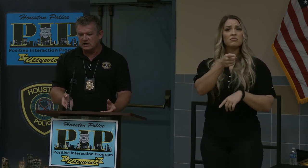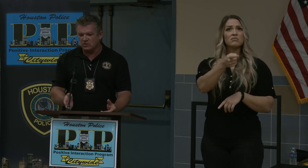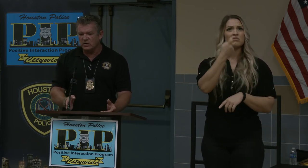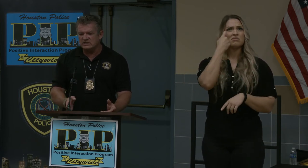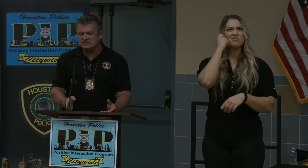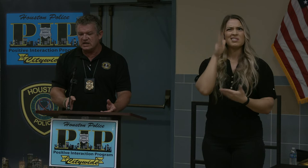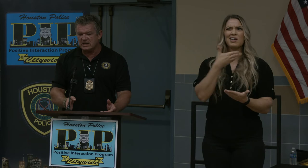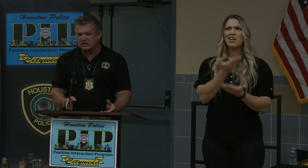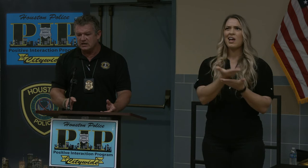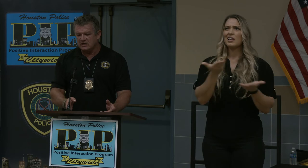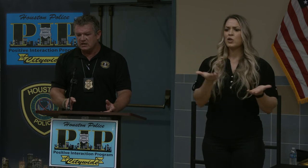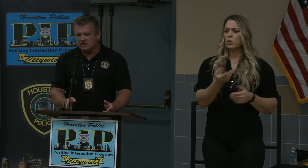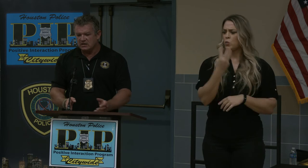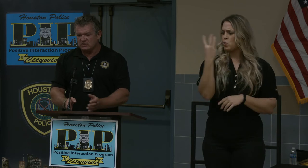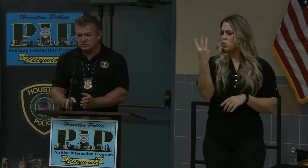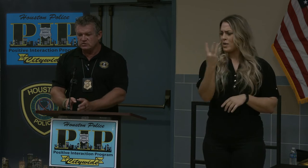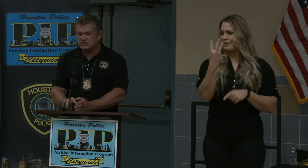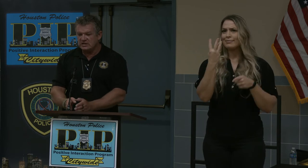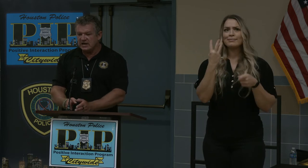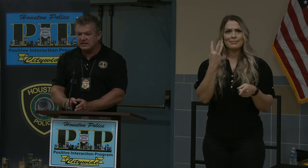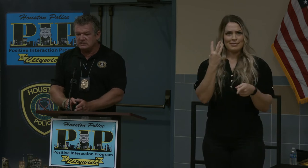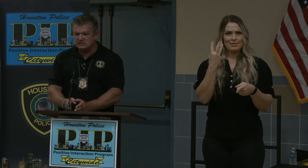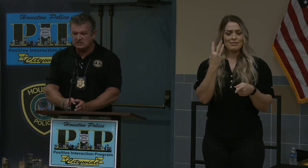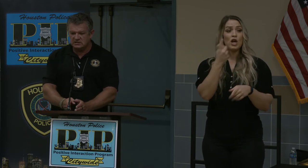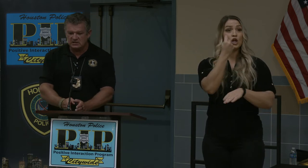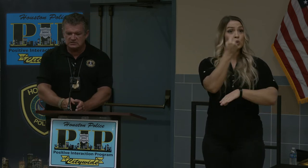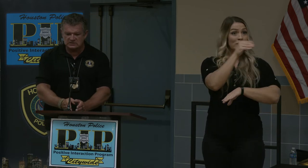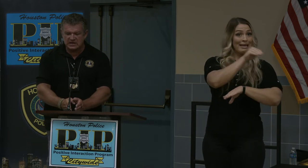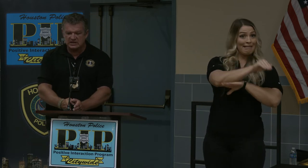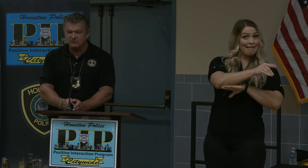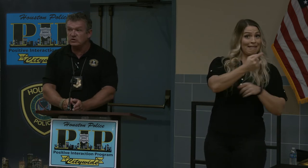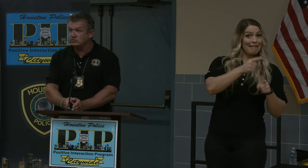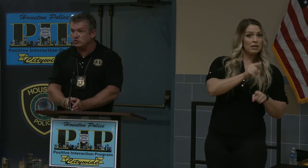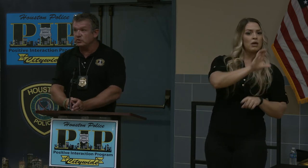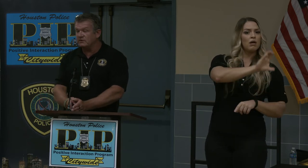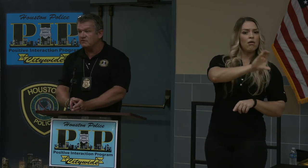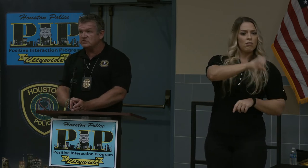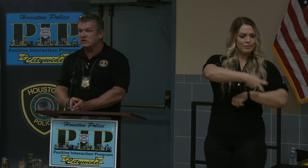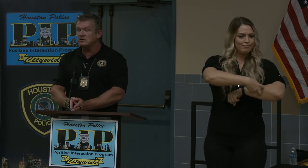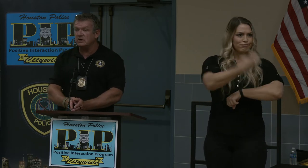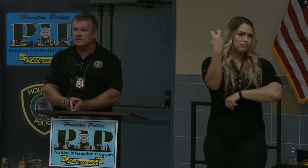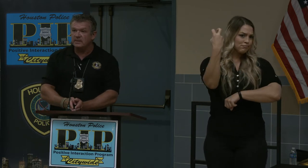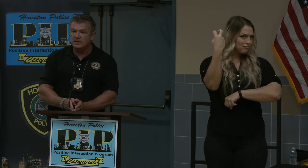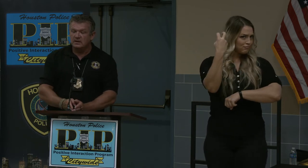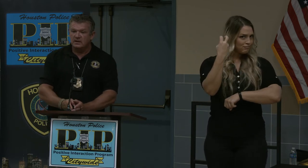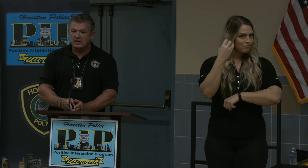on a Wednesday, Tuesday night his catalytic converter was stolen off of his Tundra and I